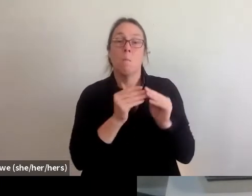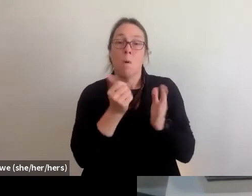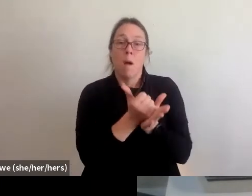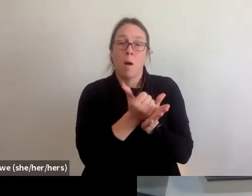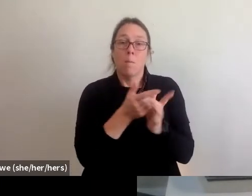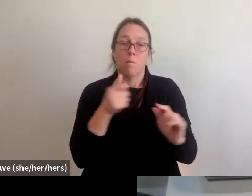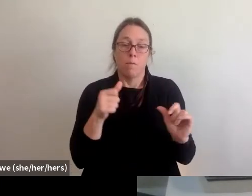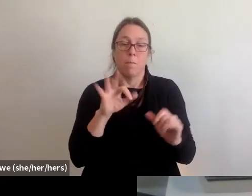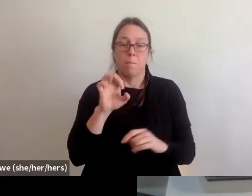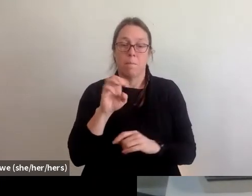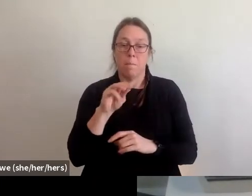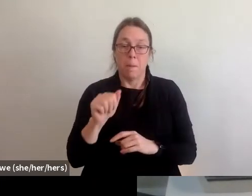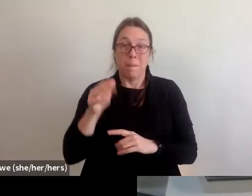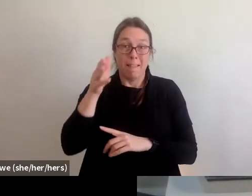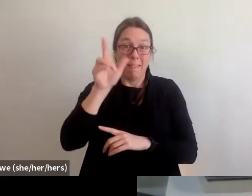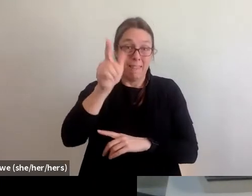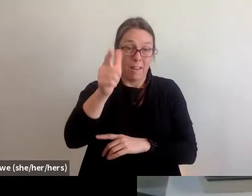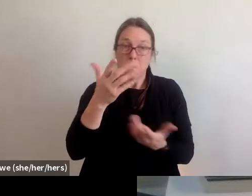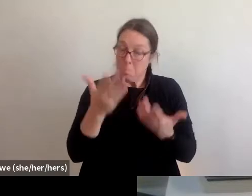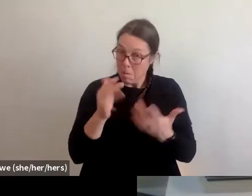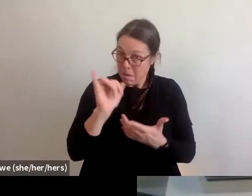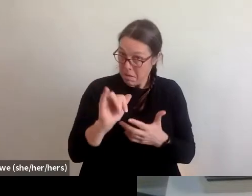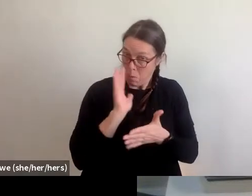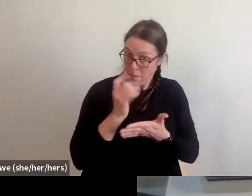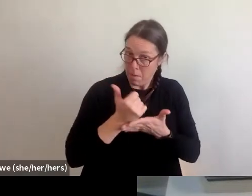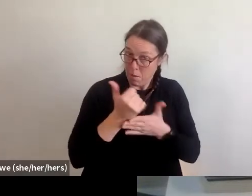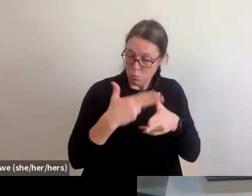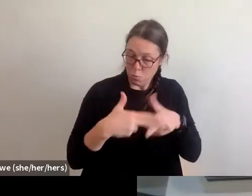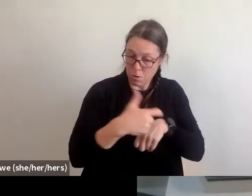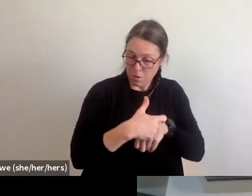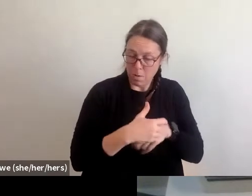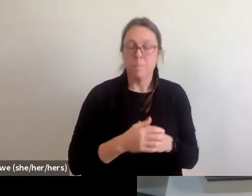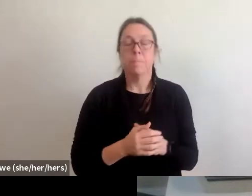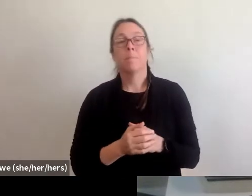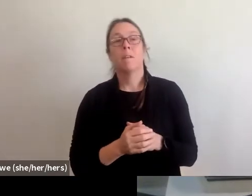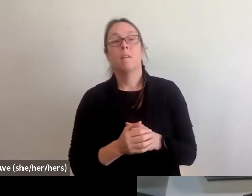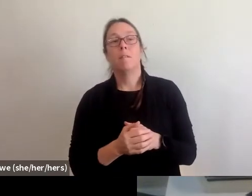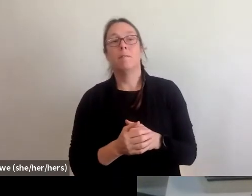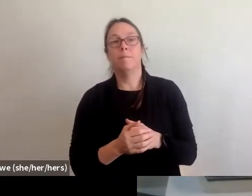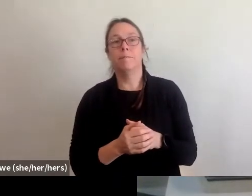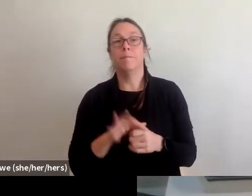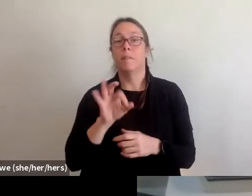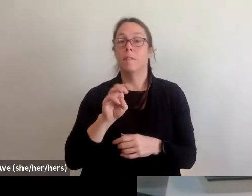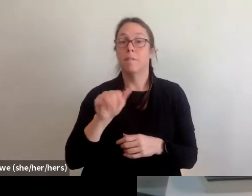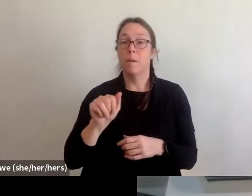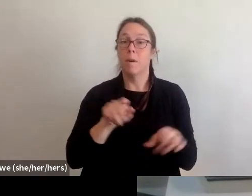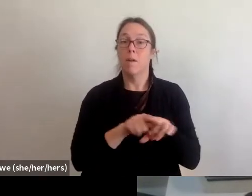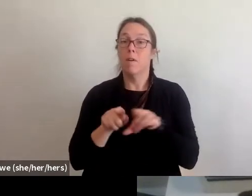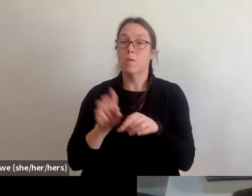So you could receive rental assistance. A lot of times FEMA utilizes this transitional shelter program